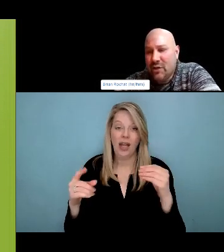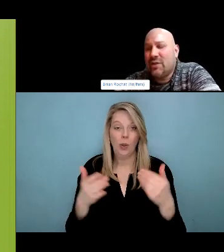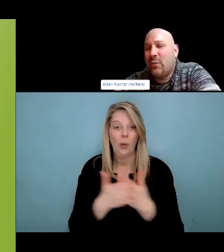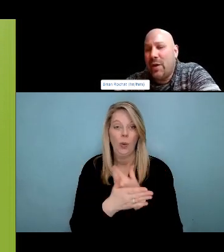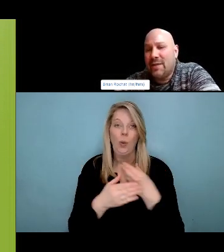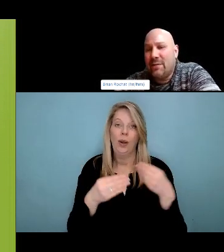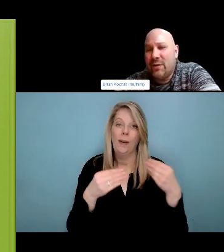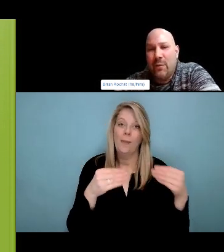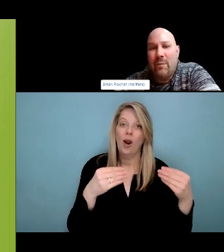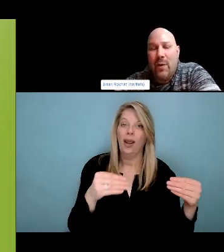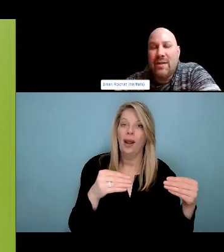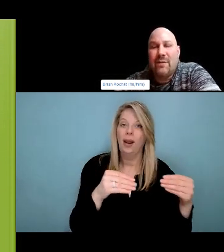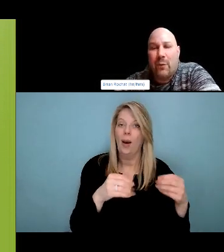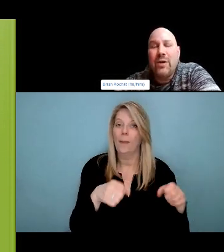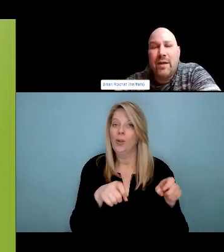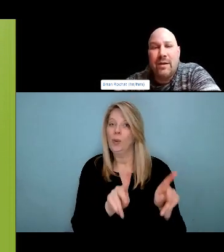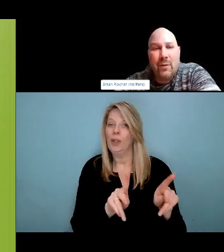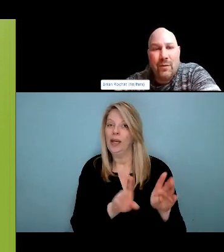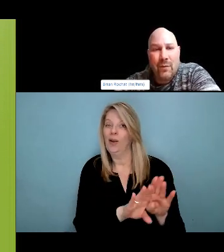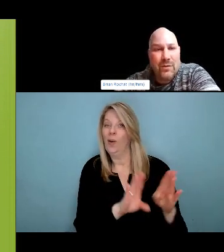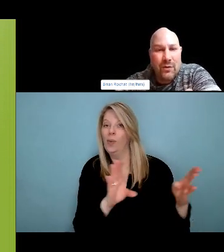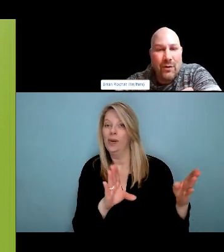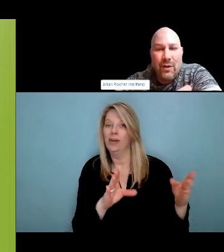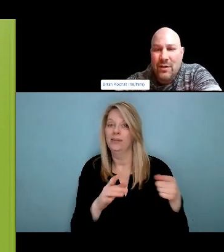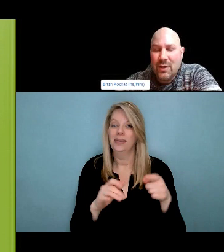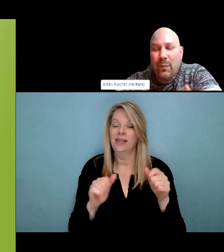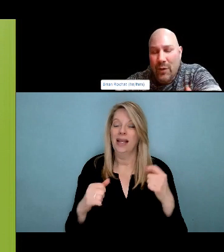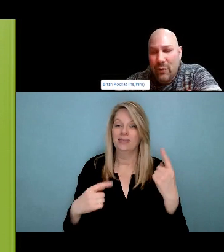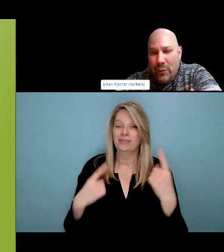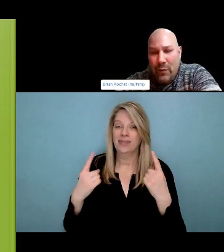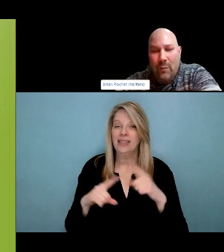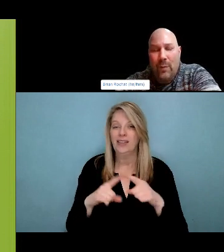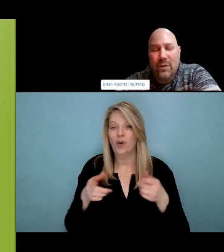But definitely starts with educating folks. Yeah.